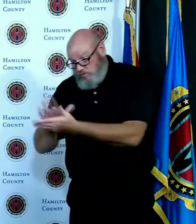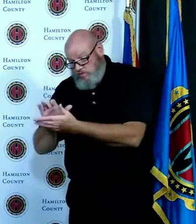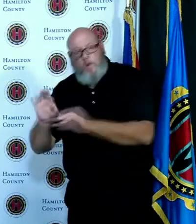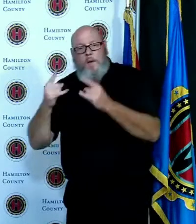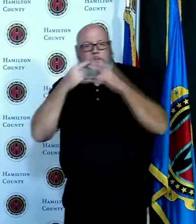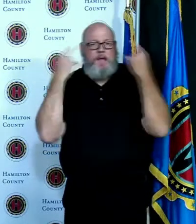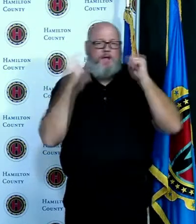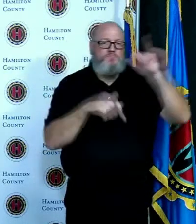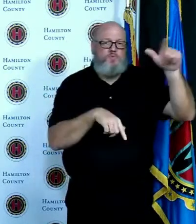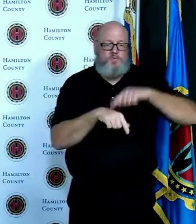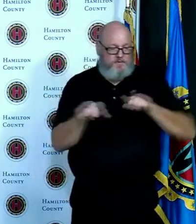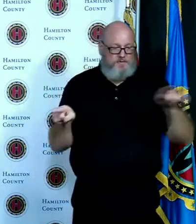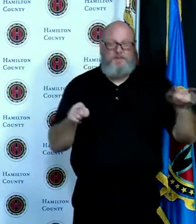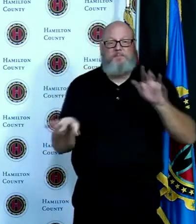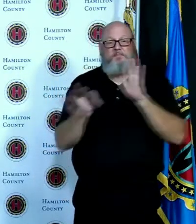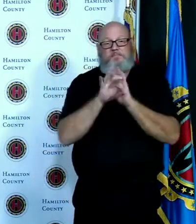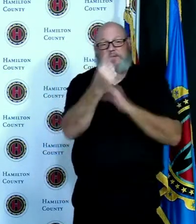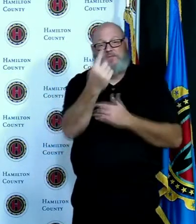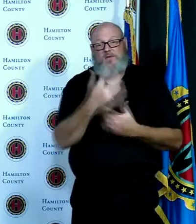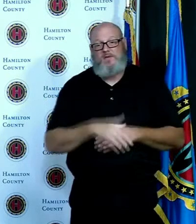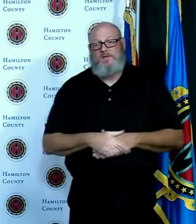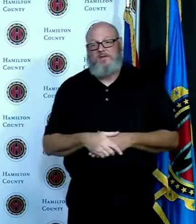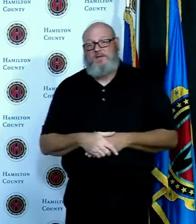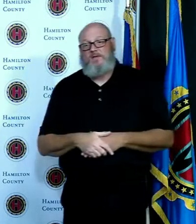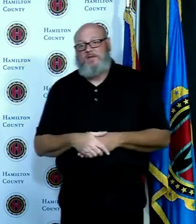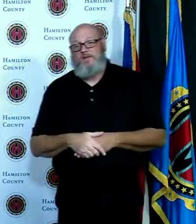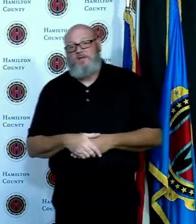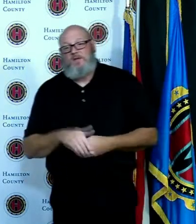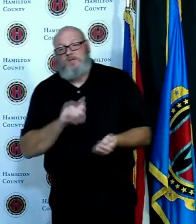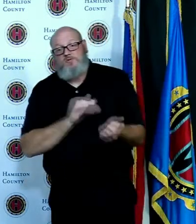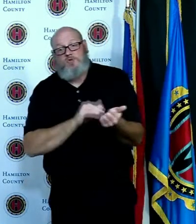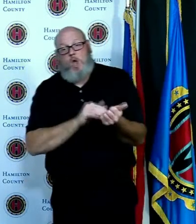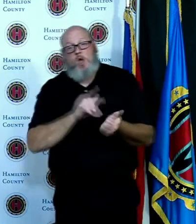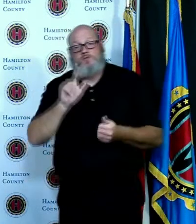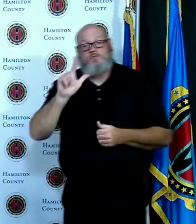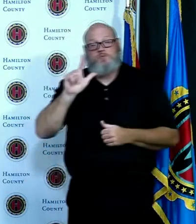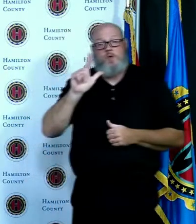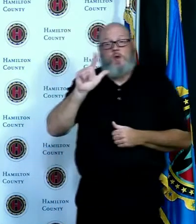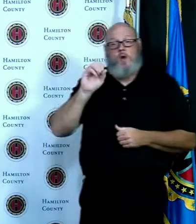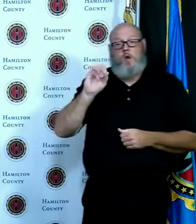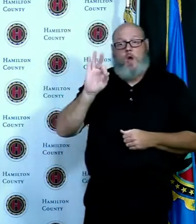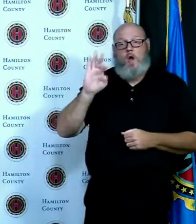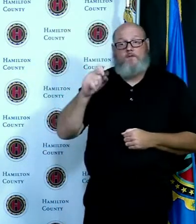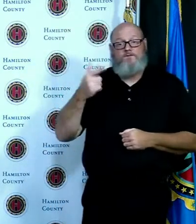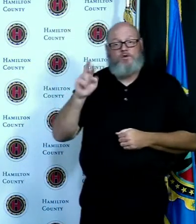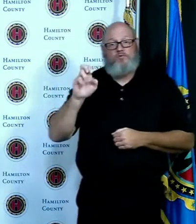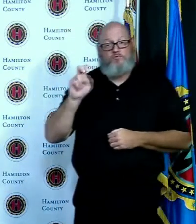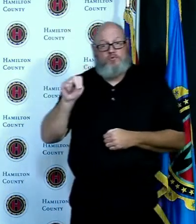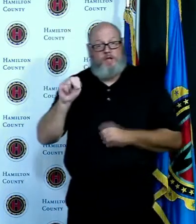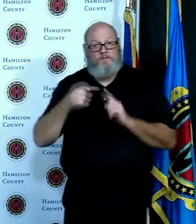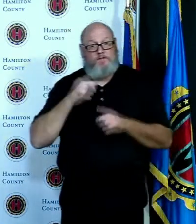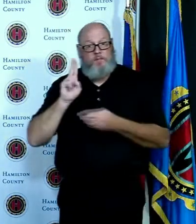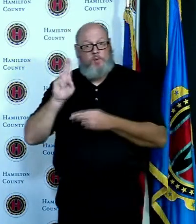I think it was Dr Lofgren said today as people gather inside it's not only outside anymore now